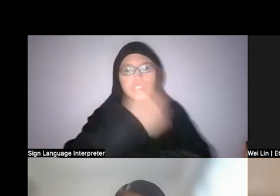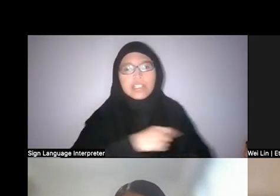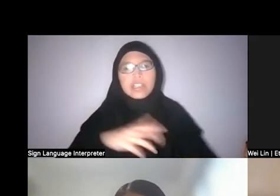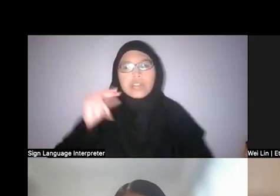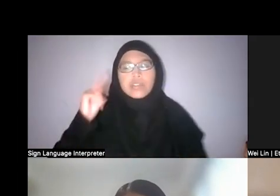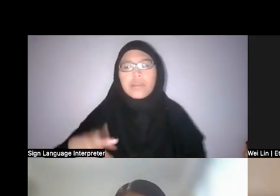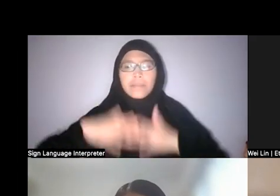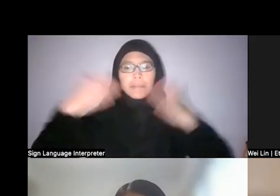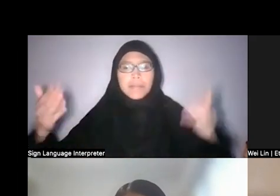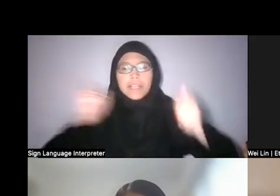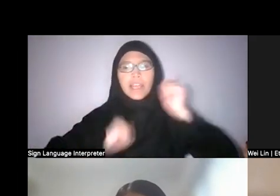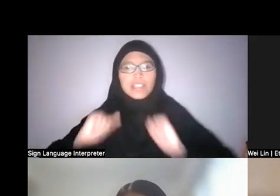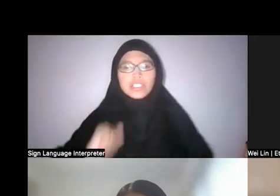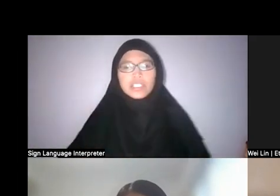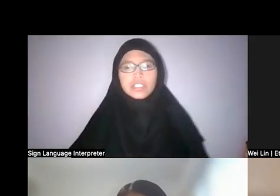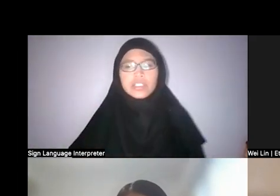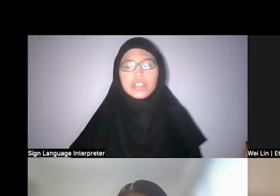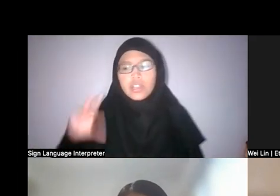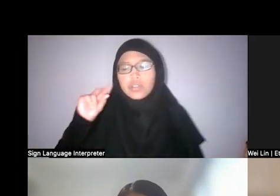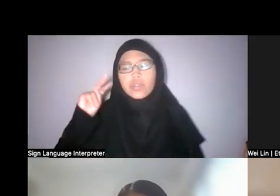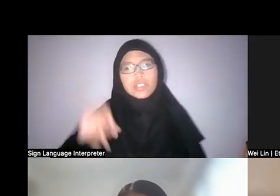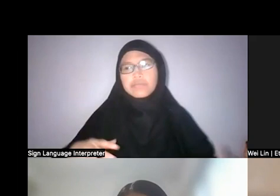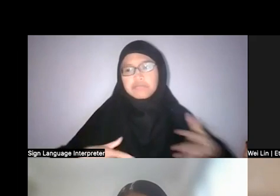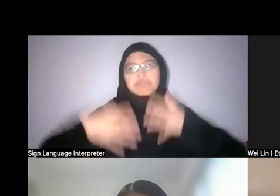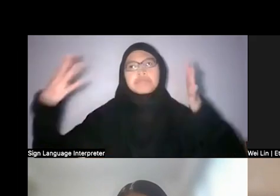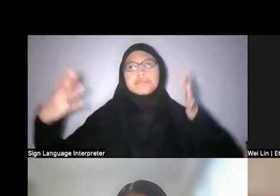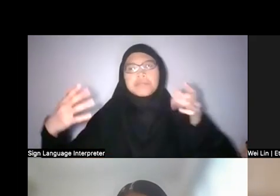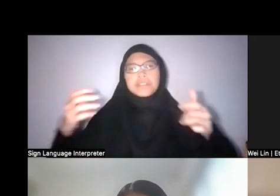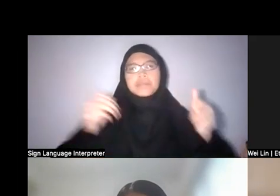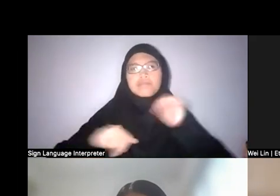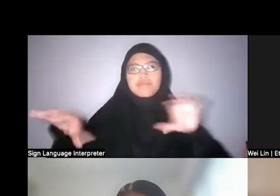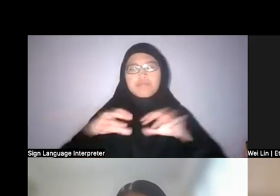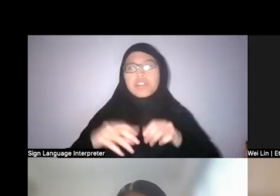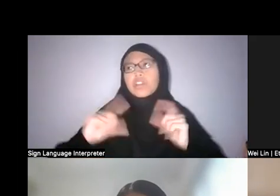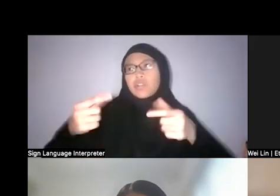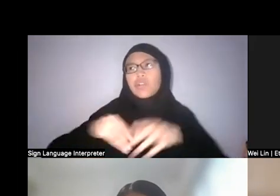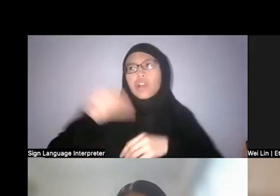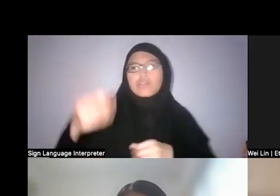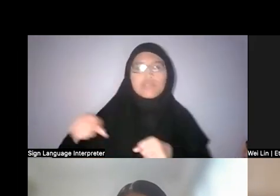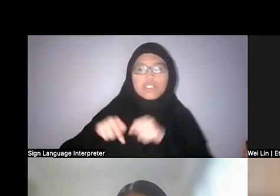it doesn’t have to be grand gestures of growing up in the streets or anything like that, you can do it in your home.